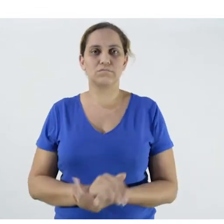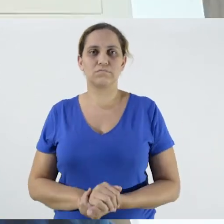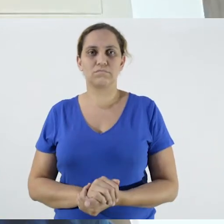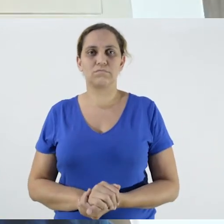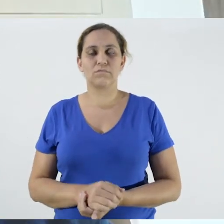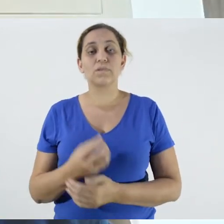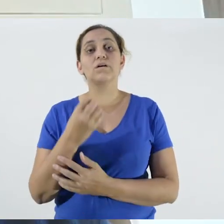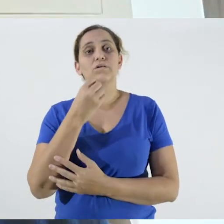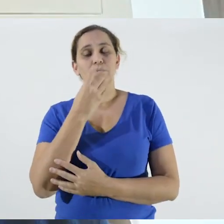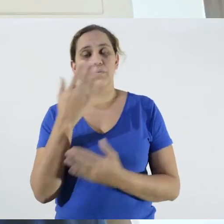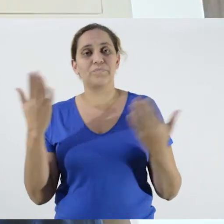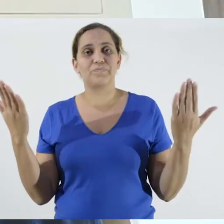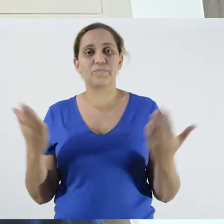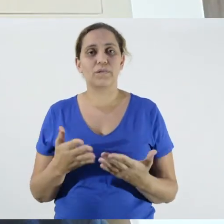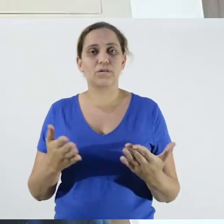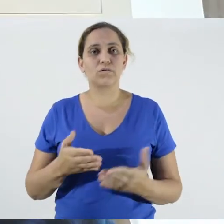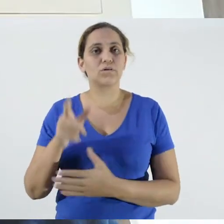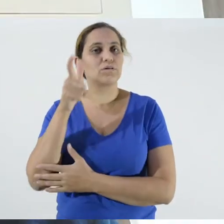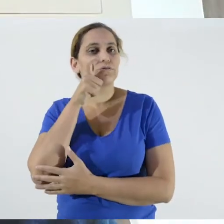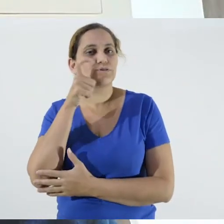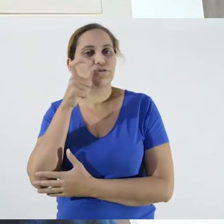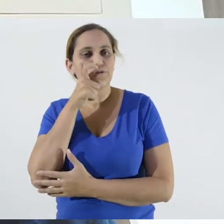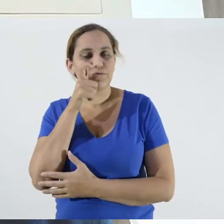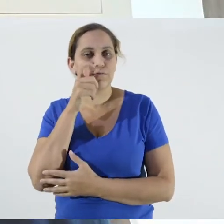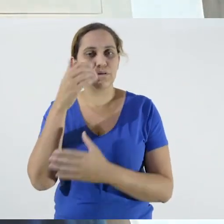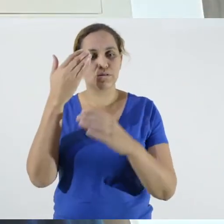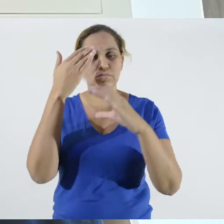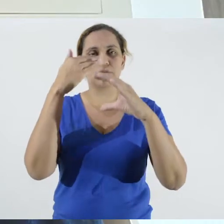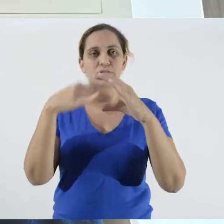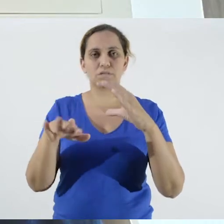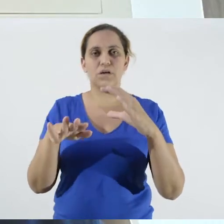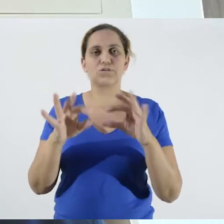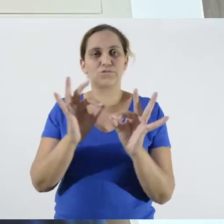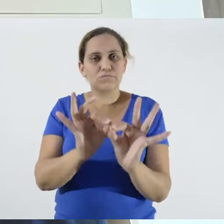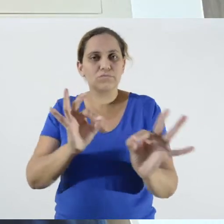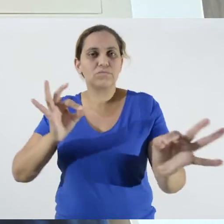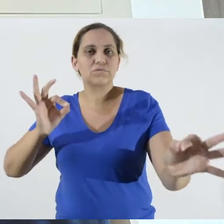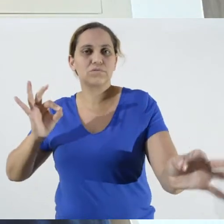We heard this message, intended for extension workers,